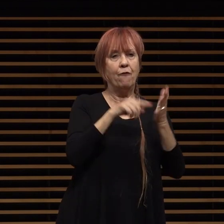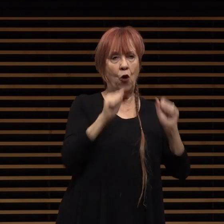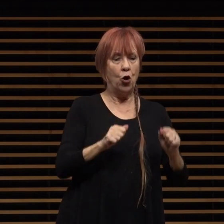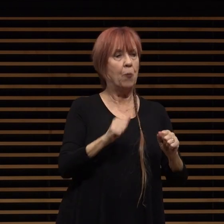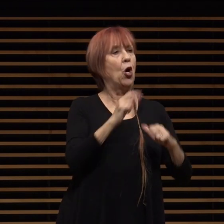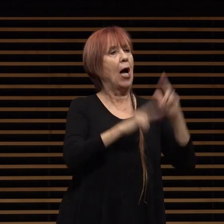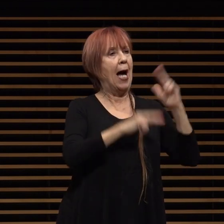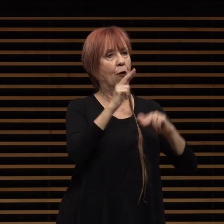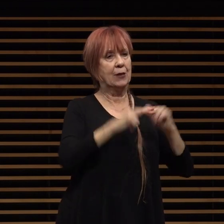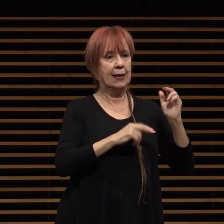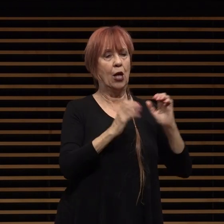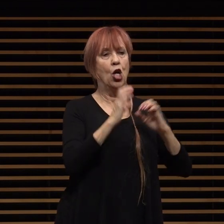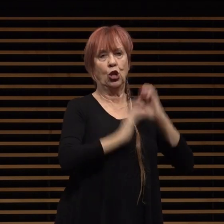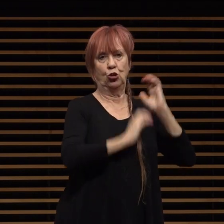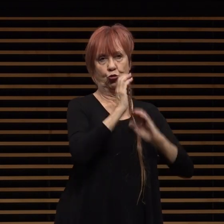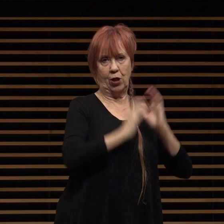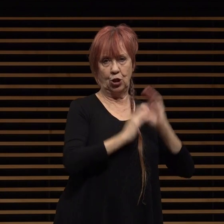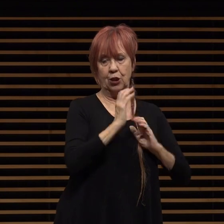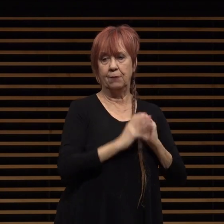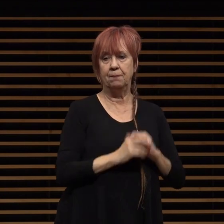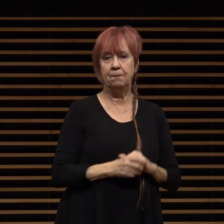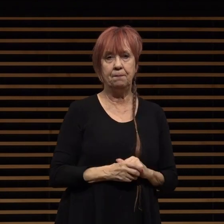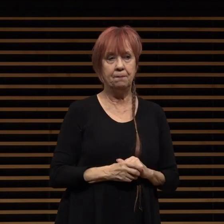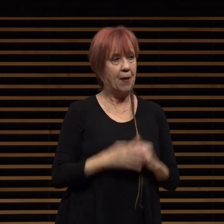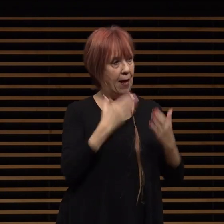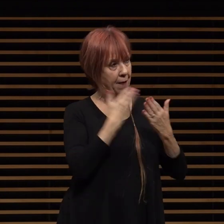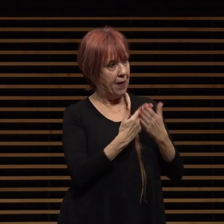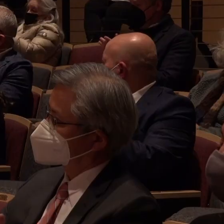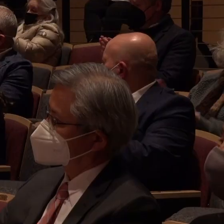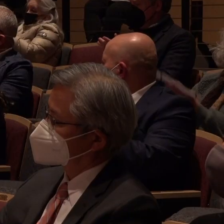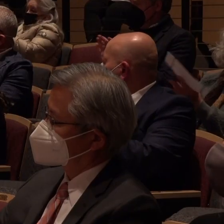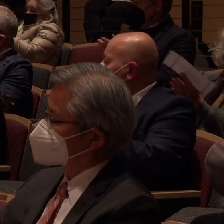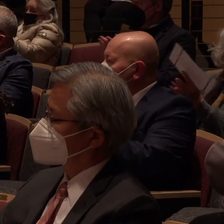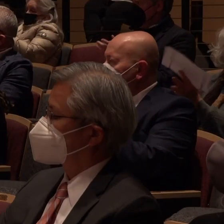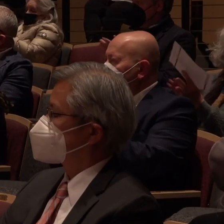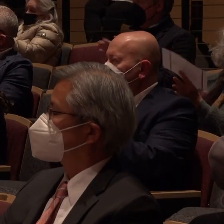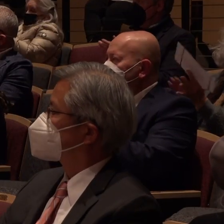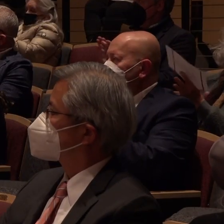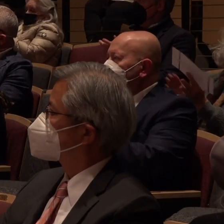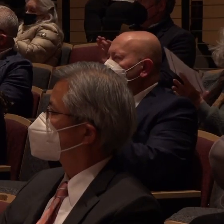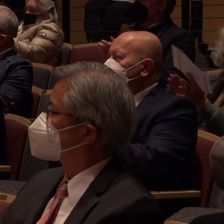your work